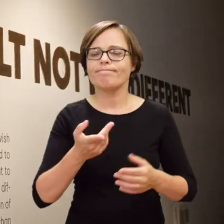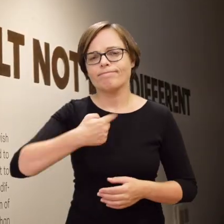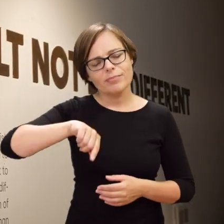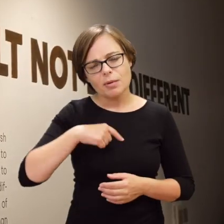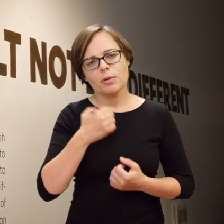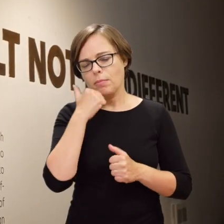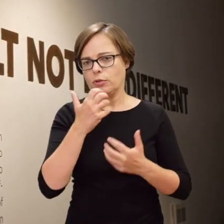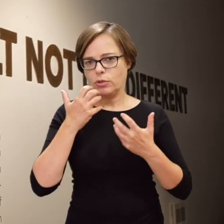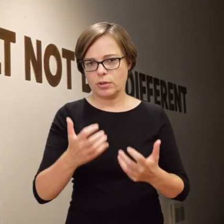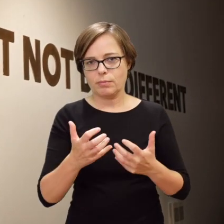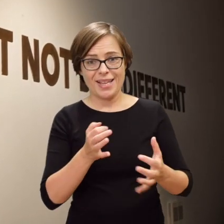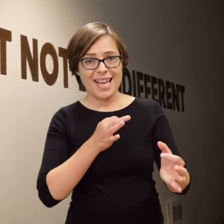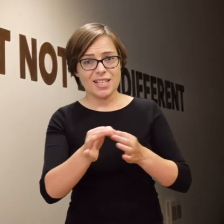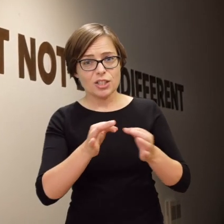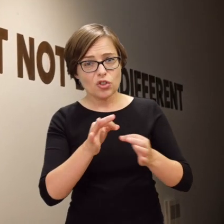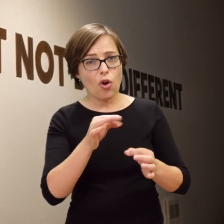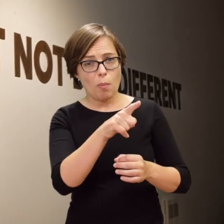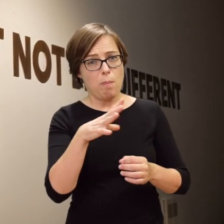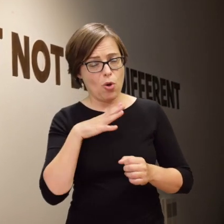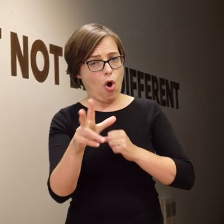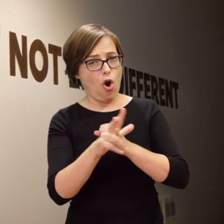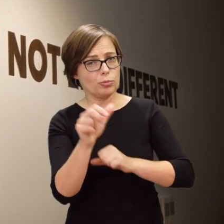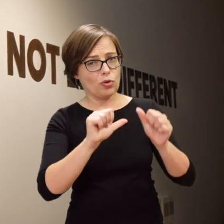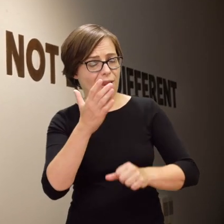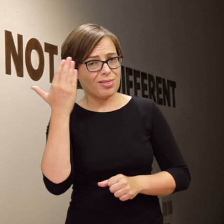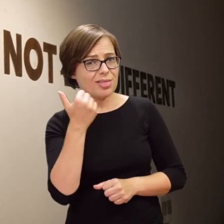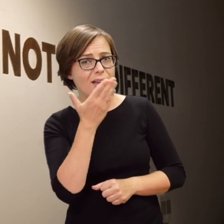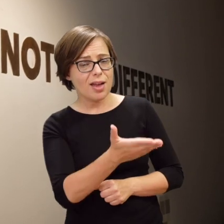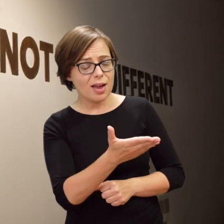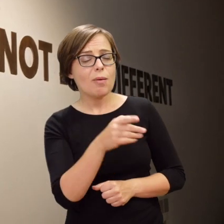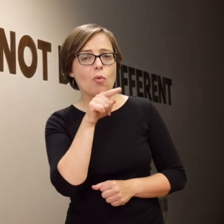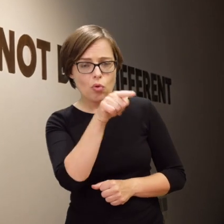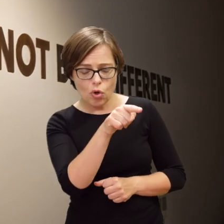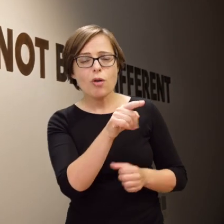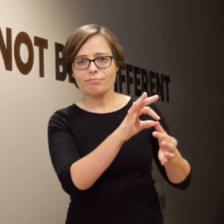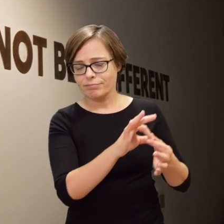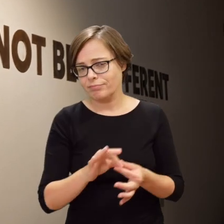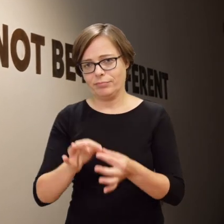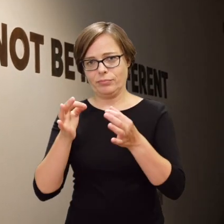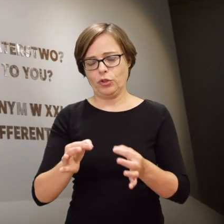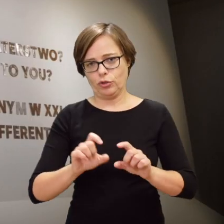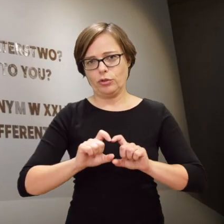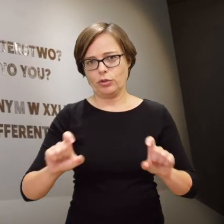We wanted the story that happened 80 years ago to refer to the present day,